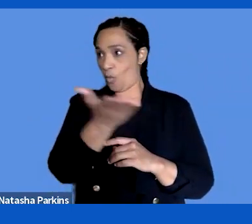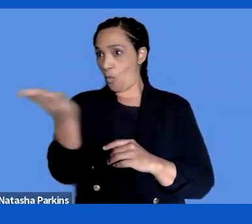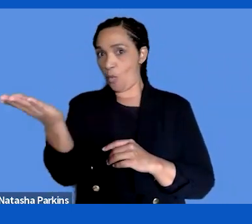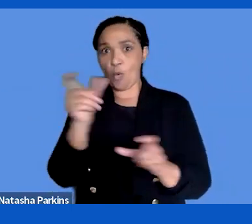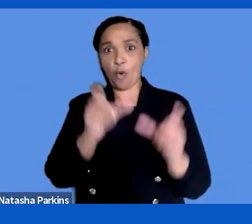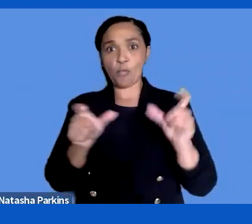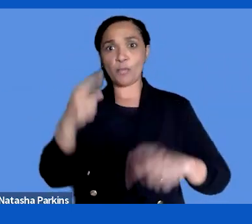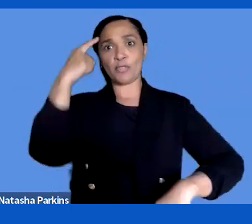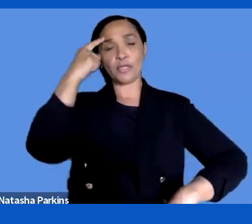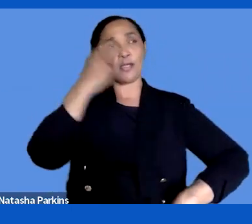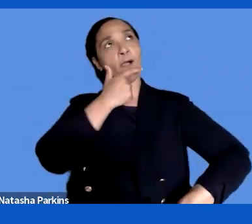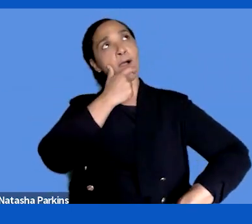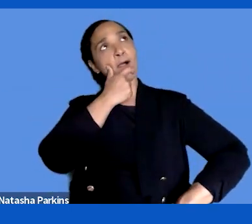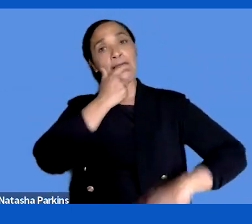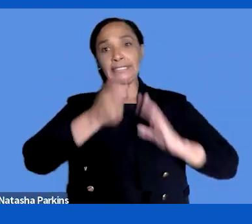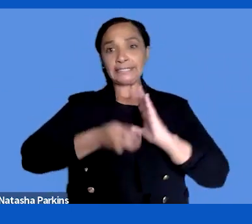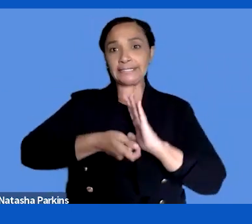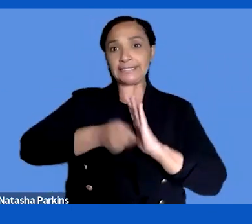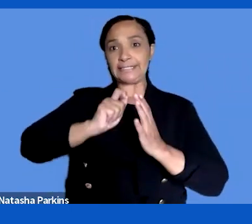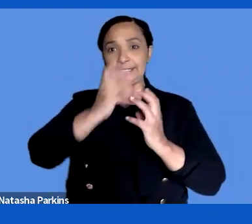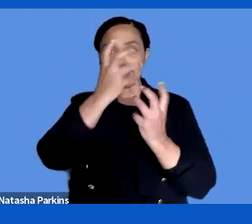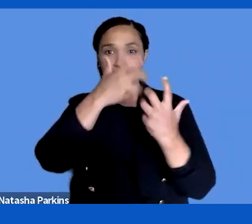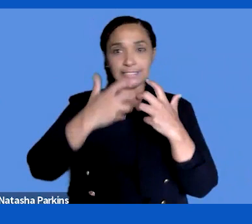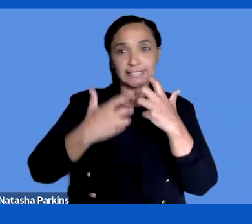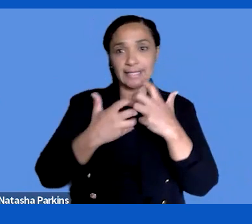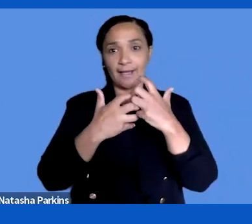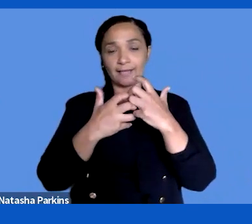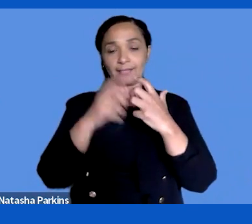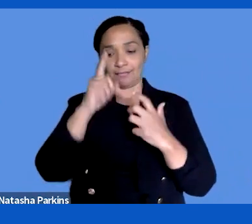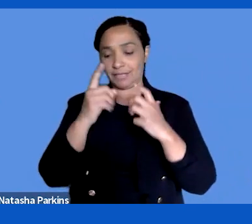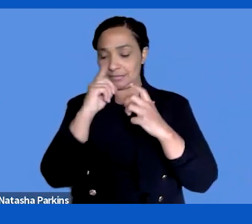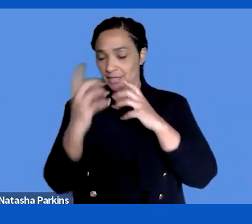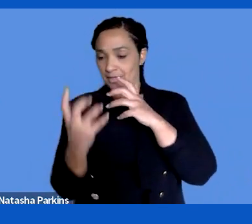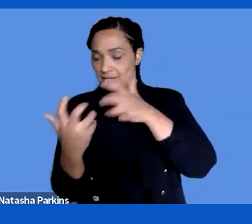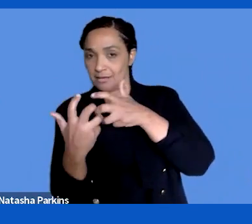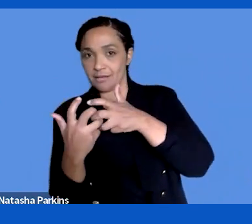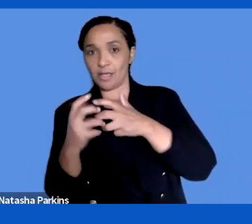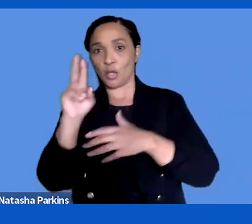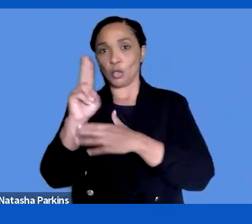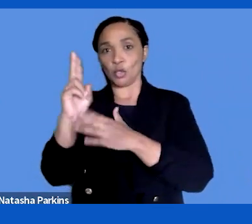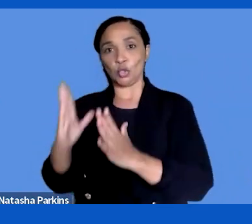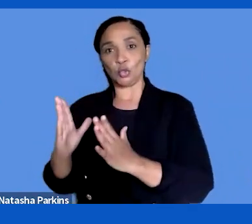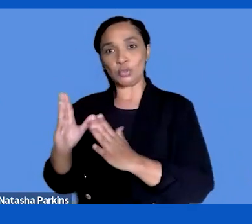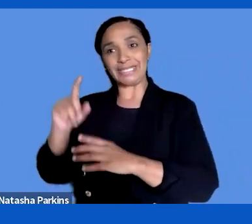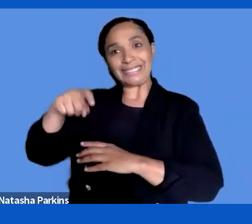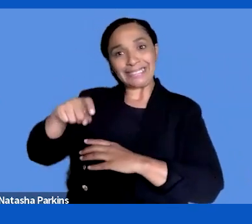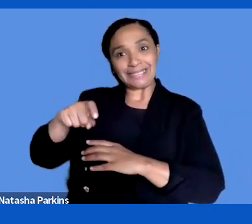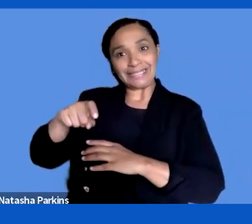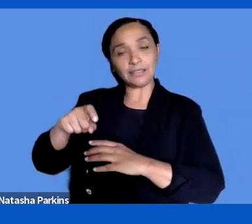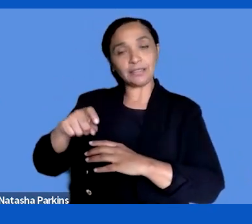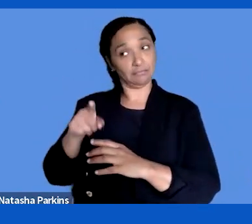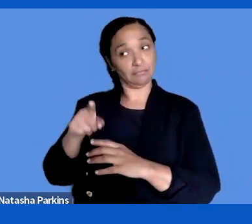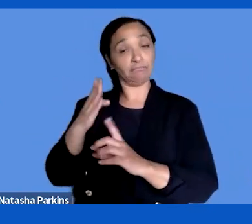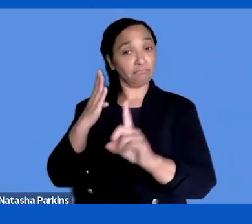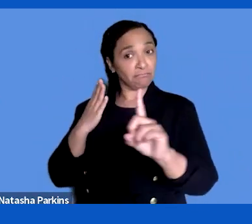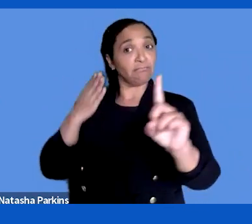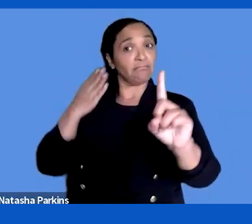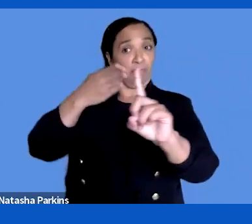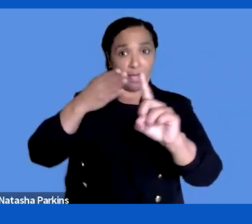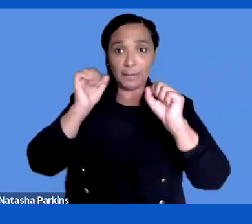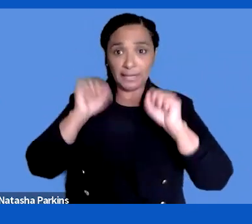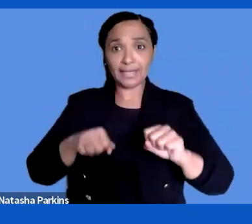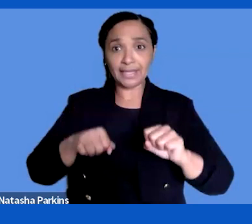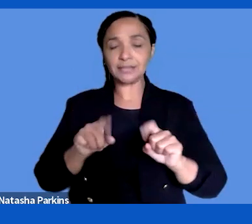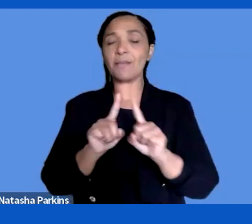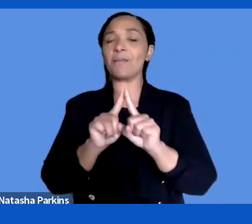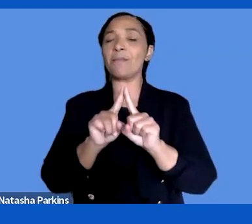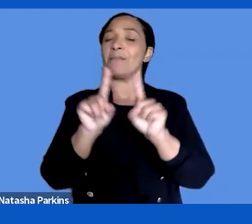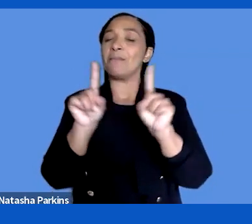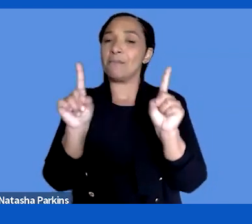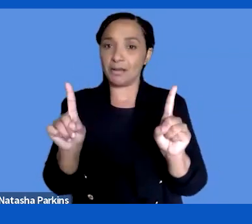should always be based on user needs and real users. That is the need. A lot of people don't